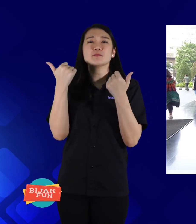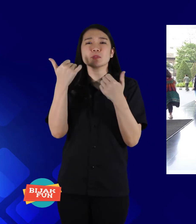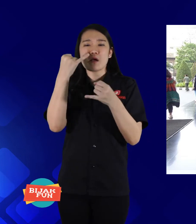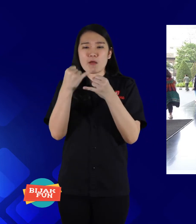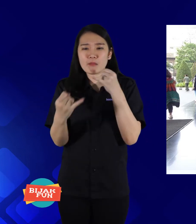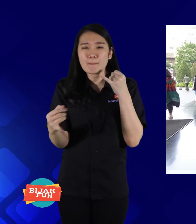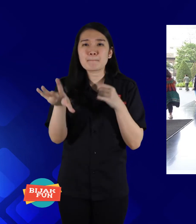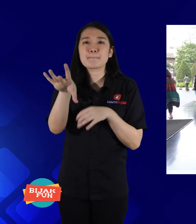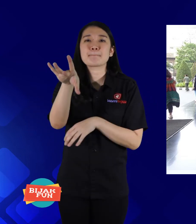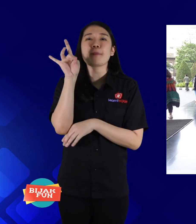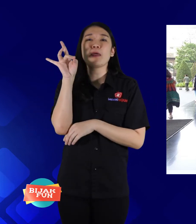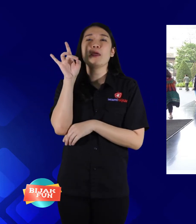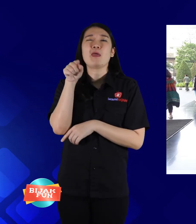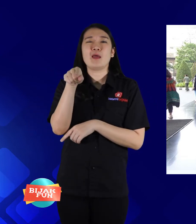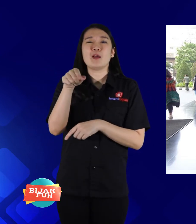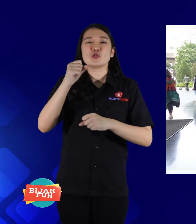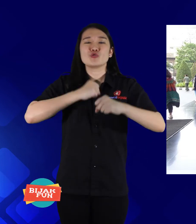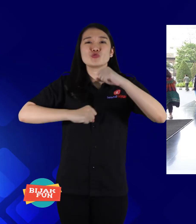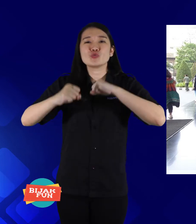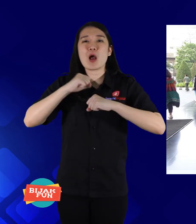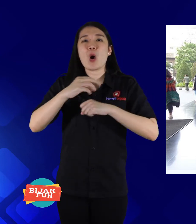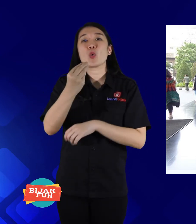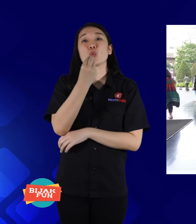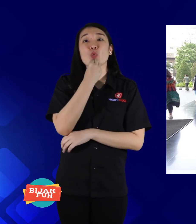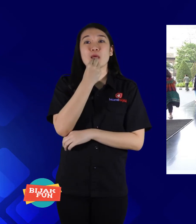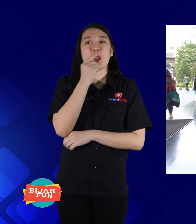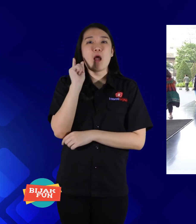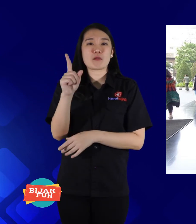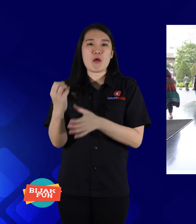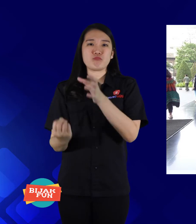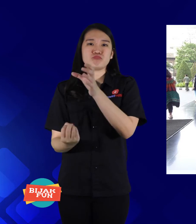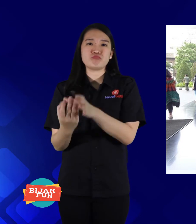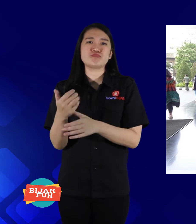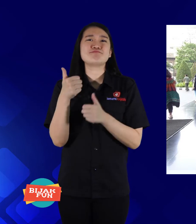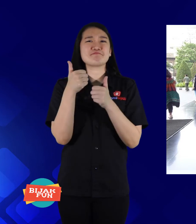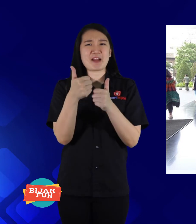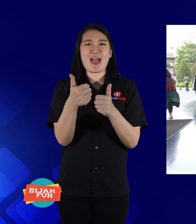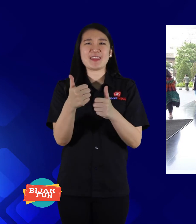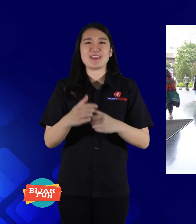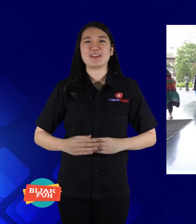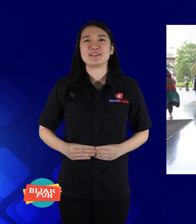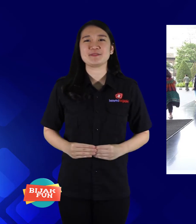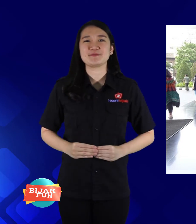then finally choose a culinary business and has grown better.